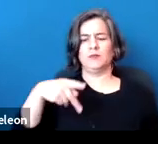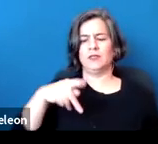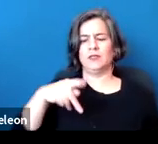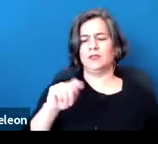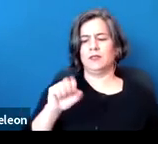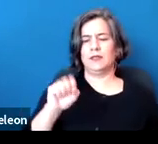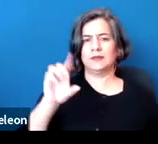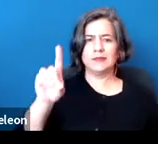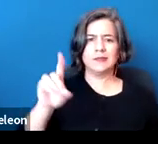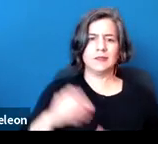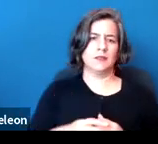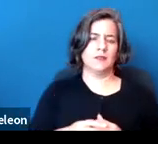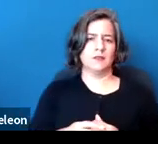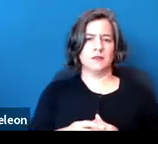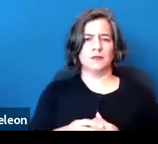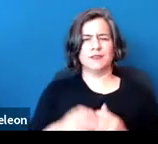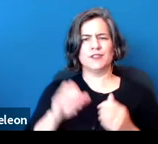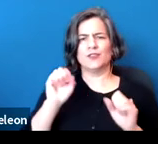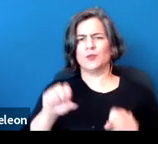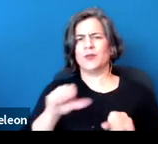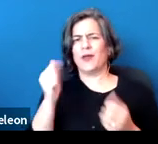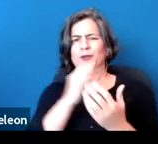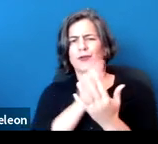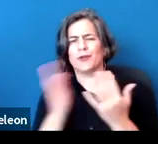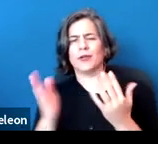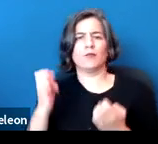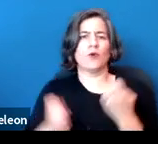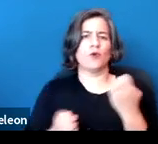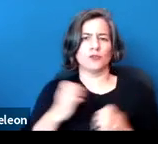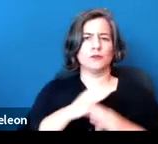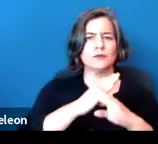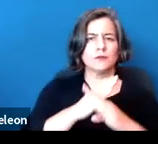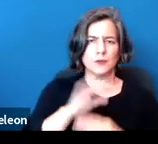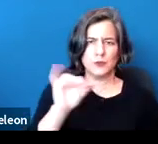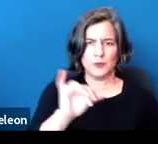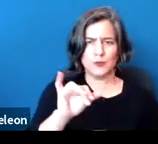There can also be a range of other emotional impairments that may qualify as disabilities